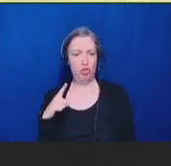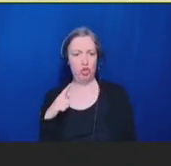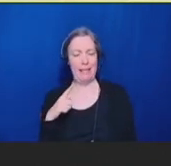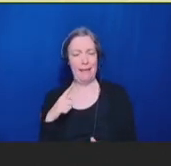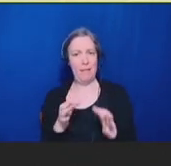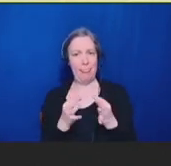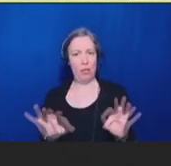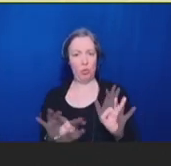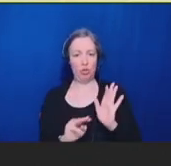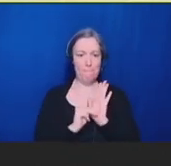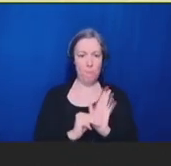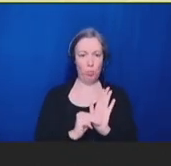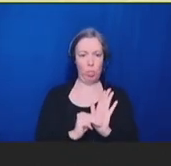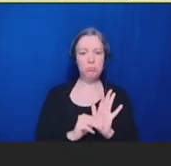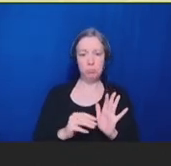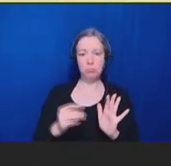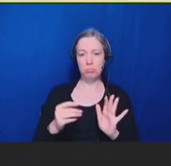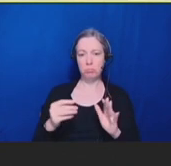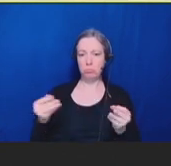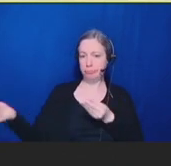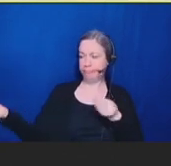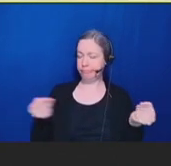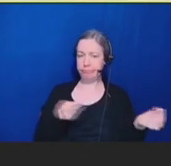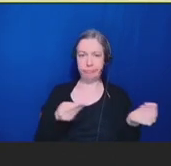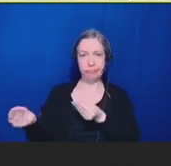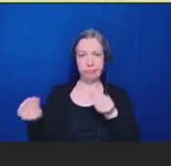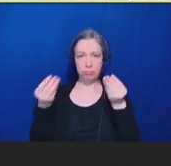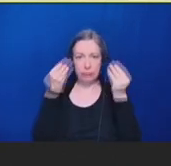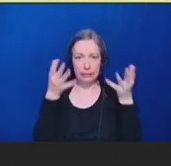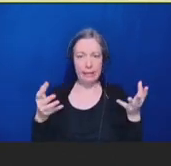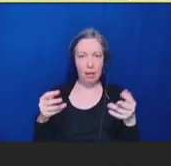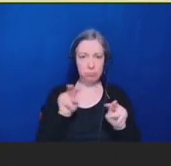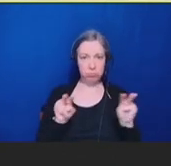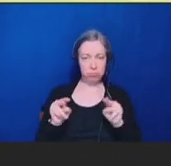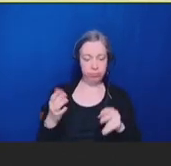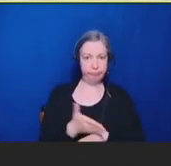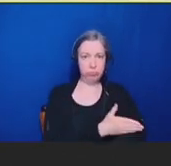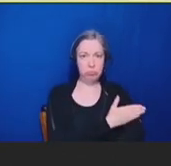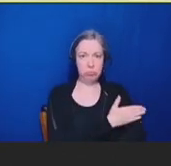event data. Next slide, please.